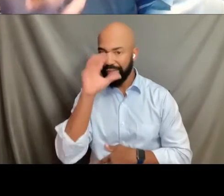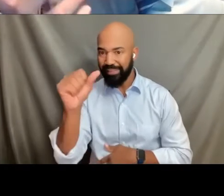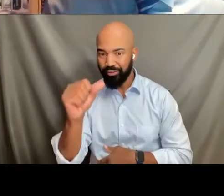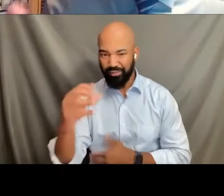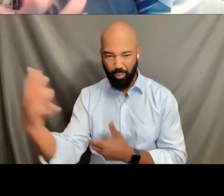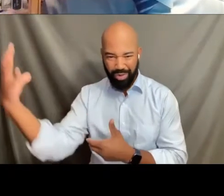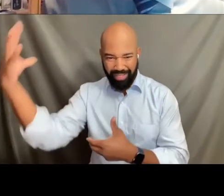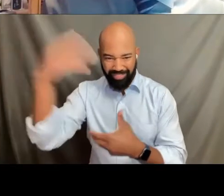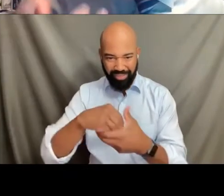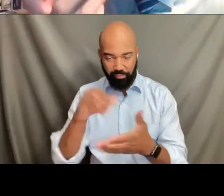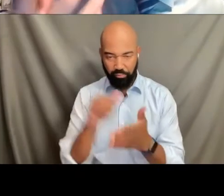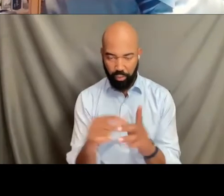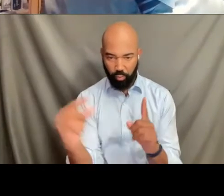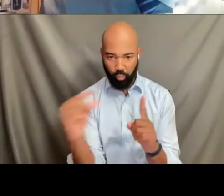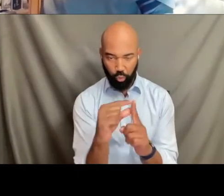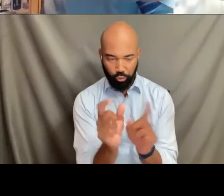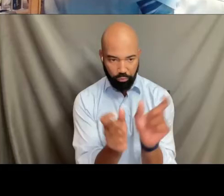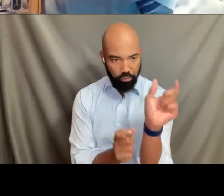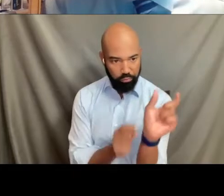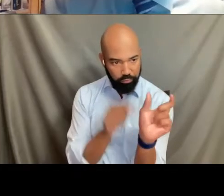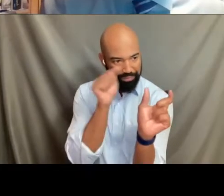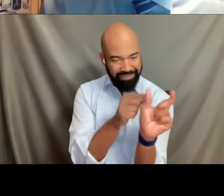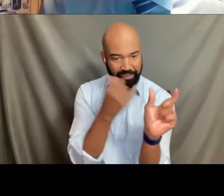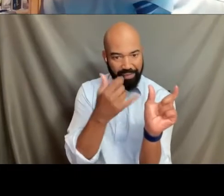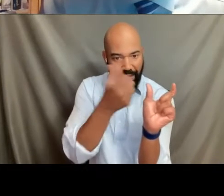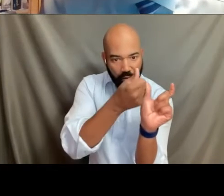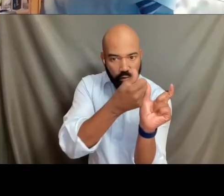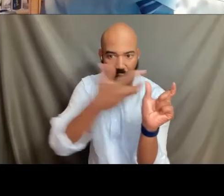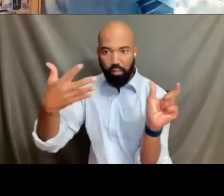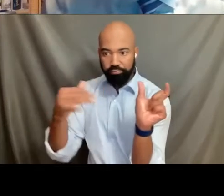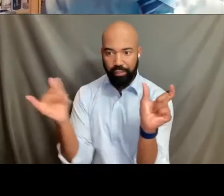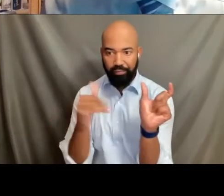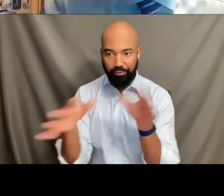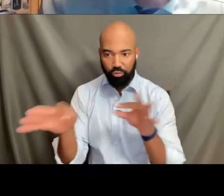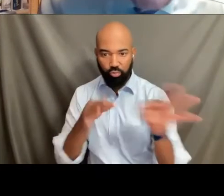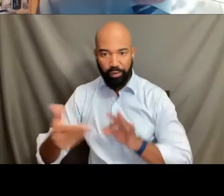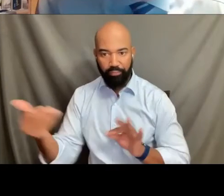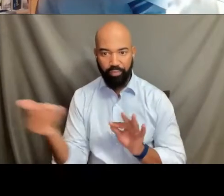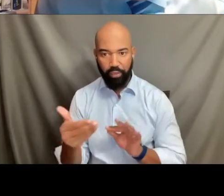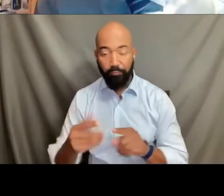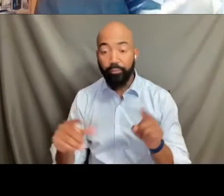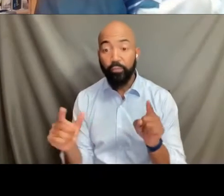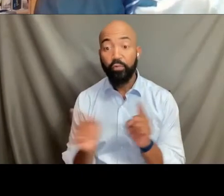as we now know it is described, also prohibiting harassment, violence